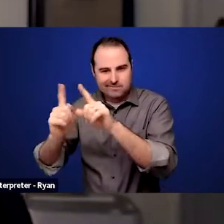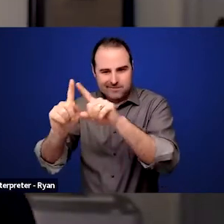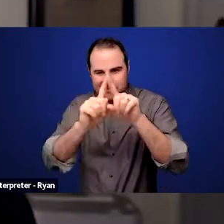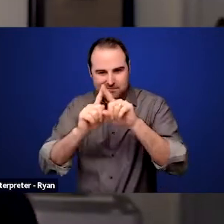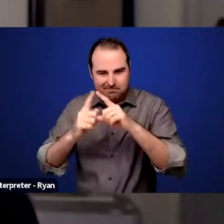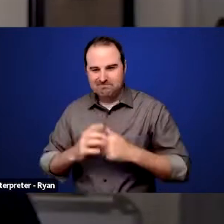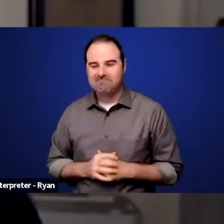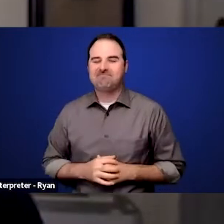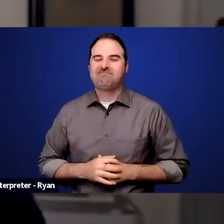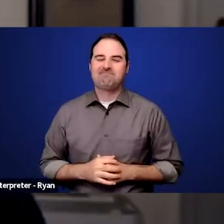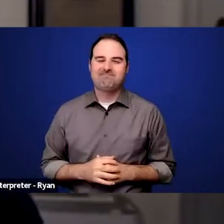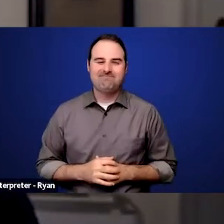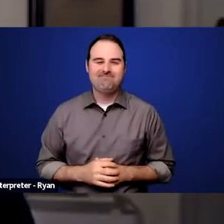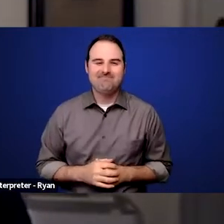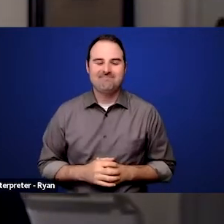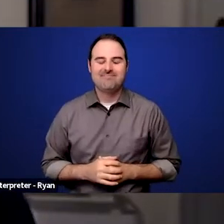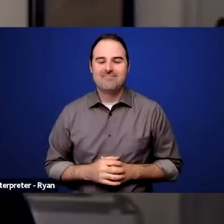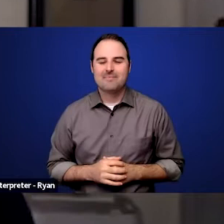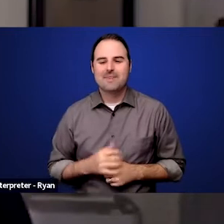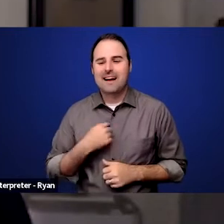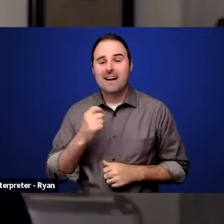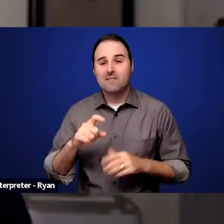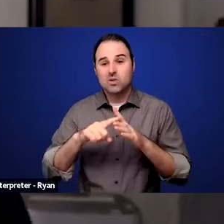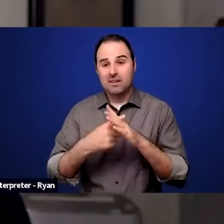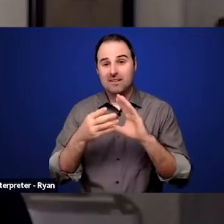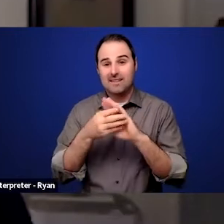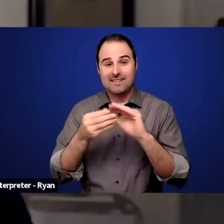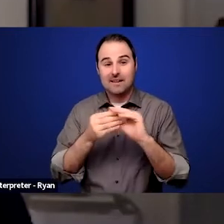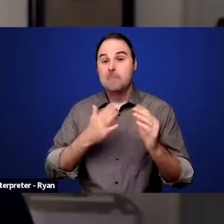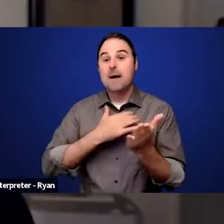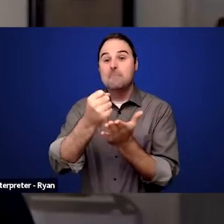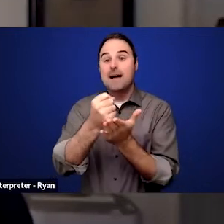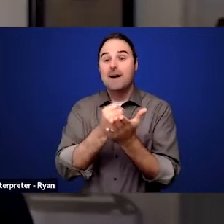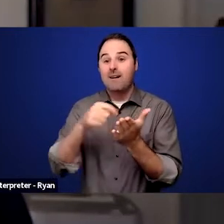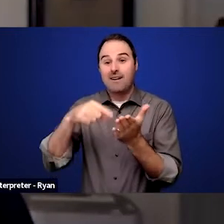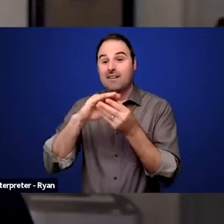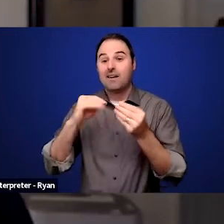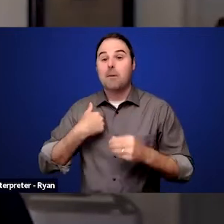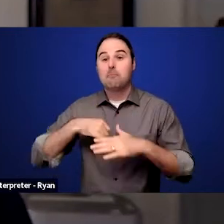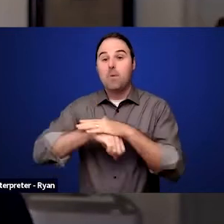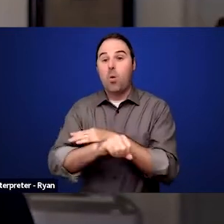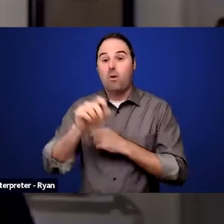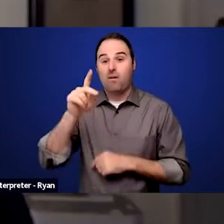So I have to start off by saying my passport says I was born in Philadelphia, which is true.